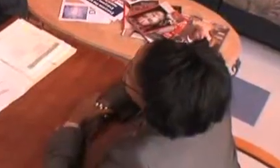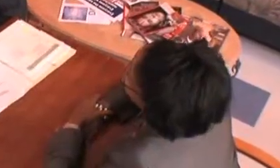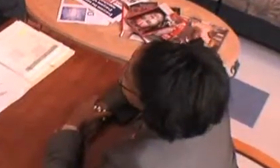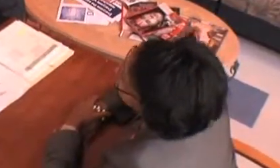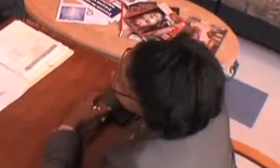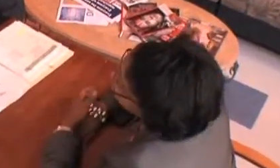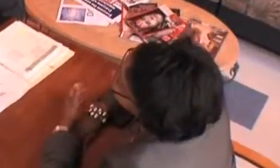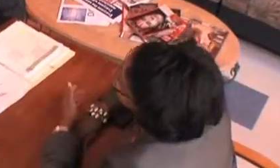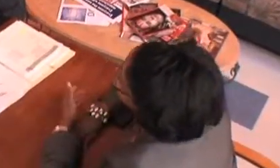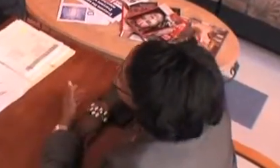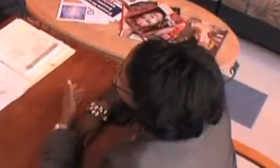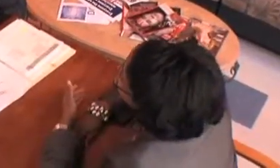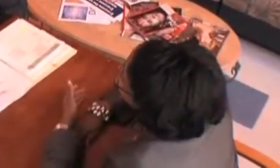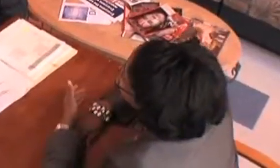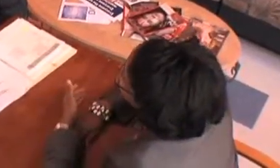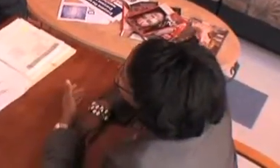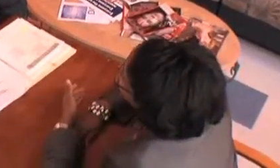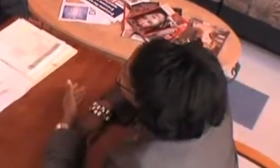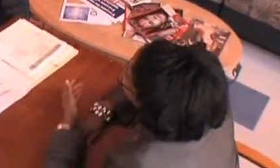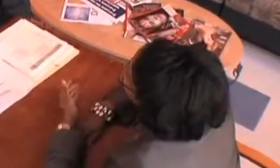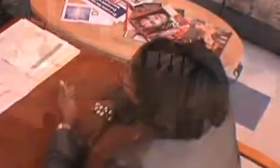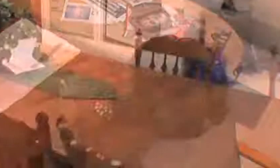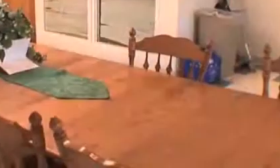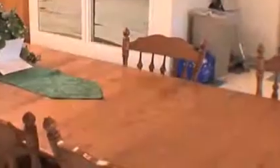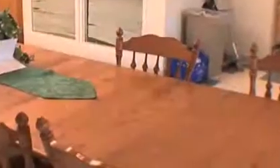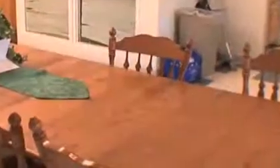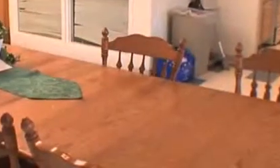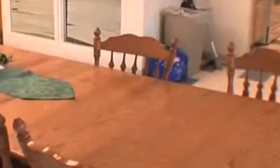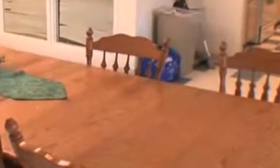FEEL AT EASE, WHETHER THEY’RE COMING IN FOR SHELTER OR FOR COUNSELING.